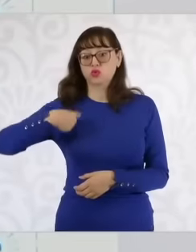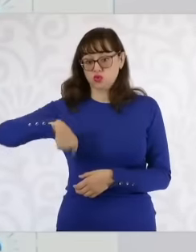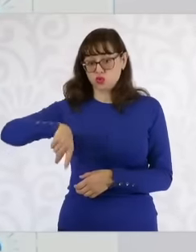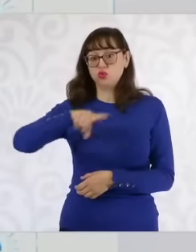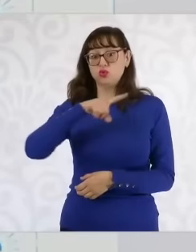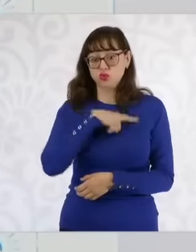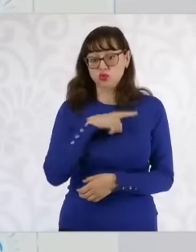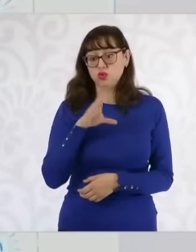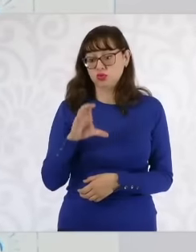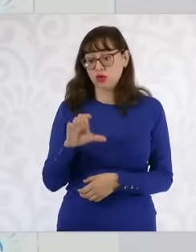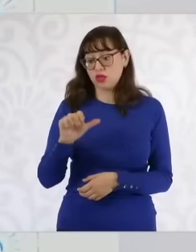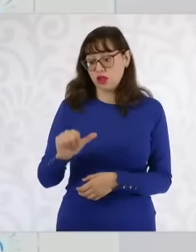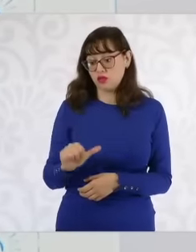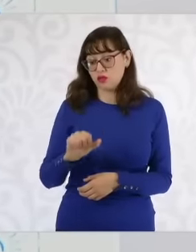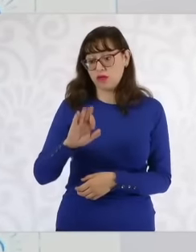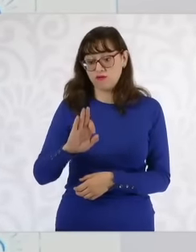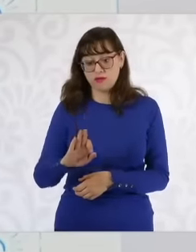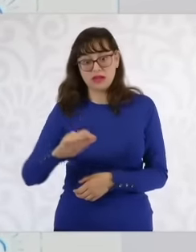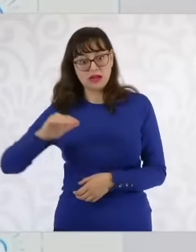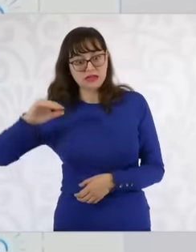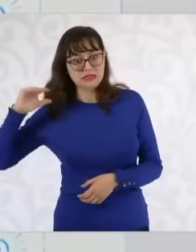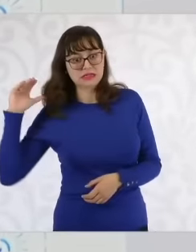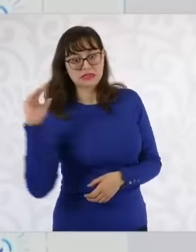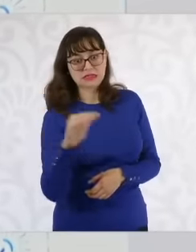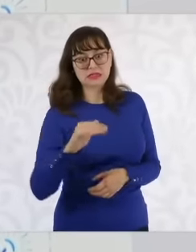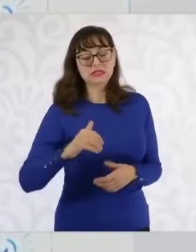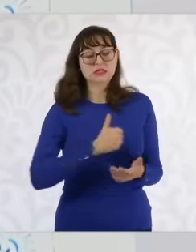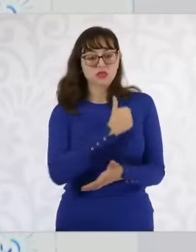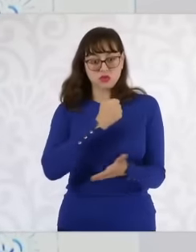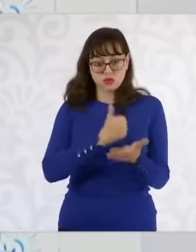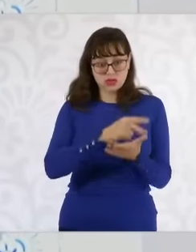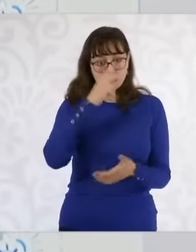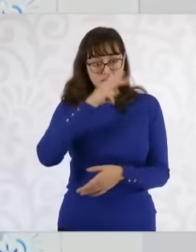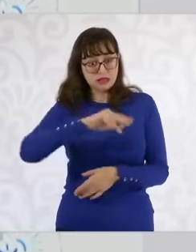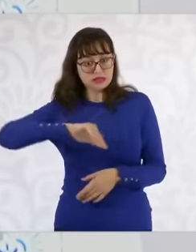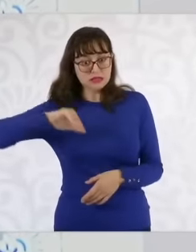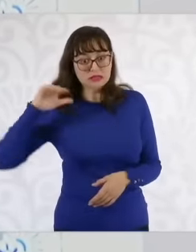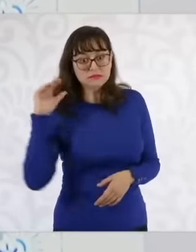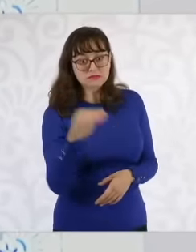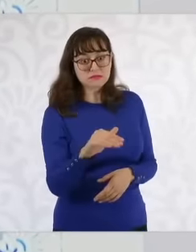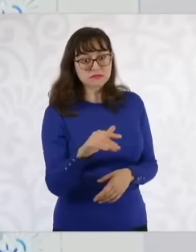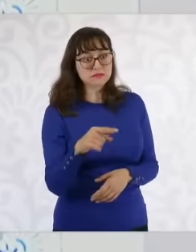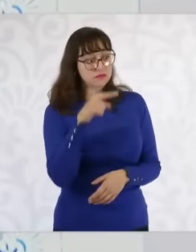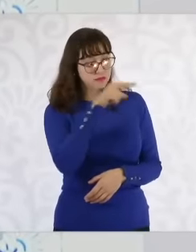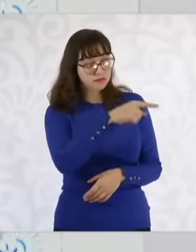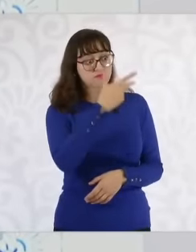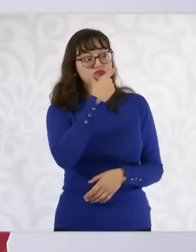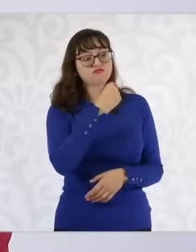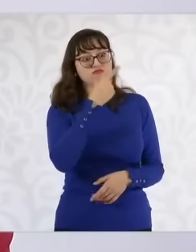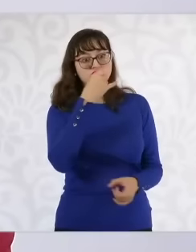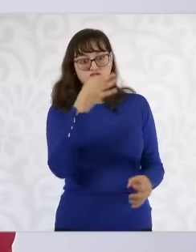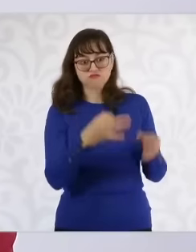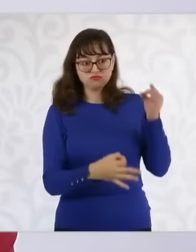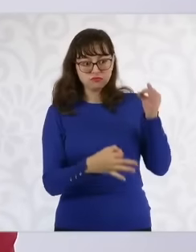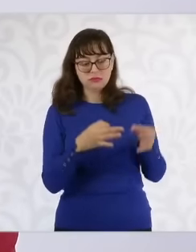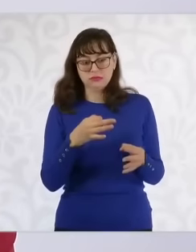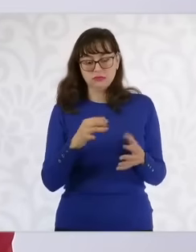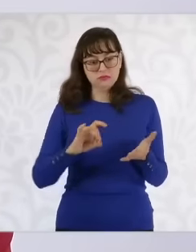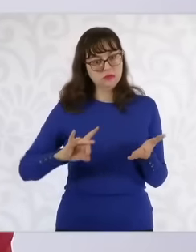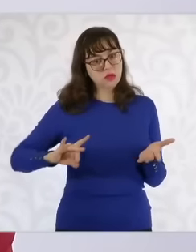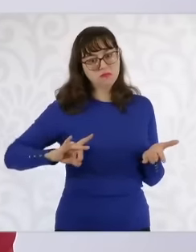of justice of Mexico City and they dismissed the magistrate. So these